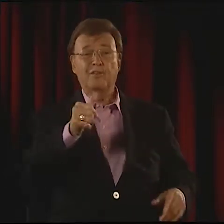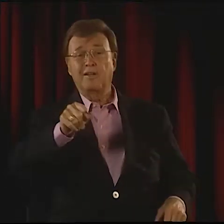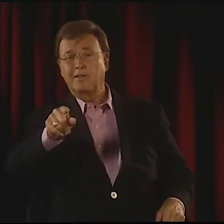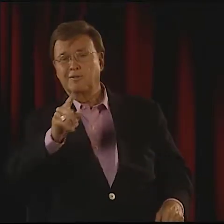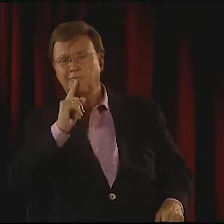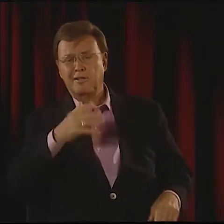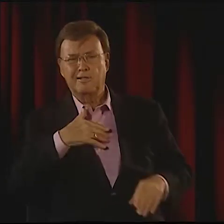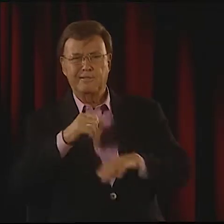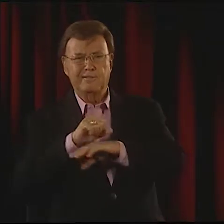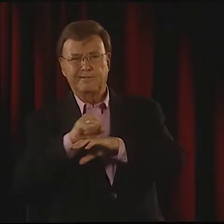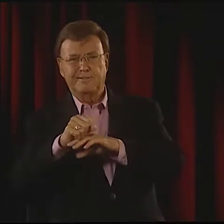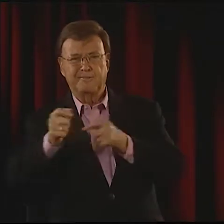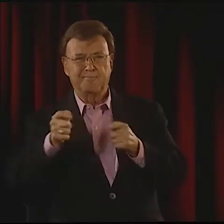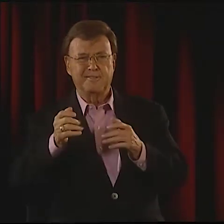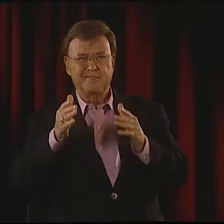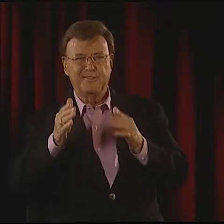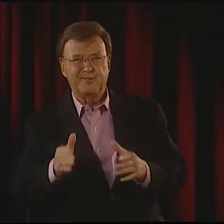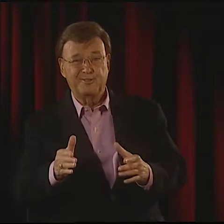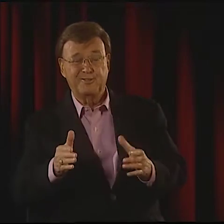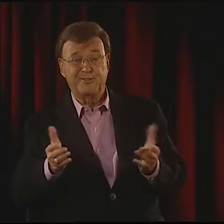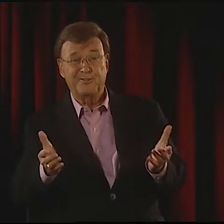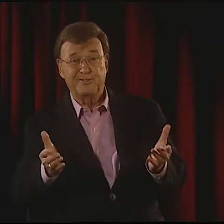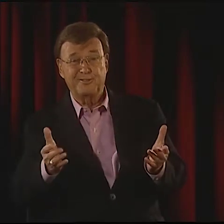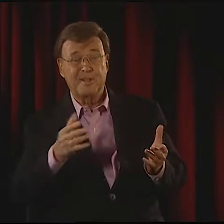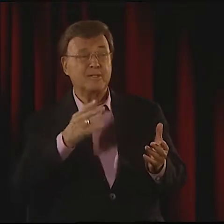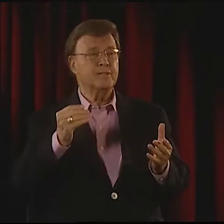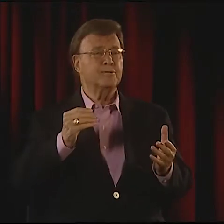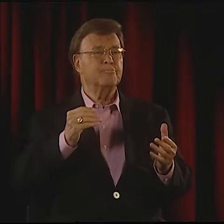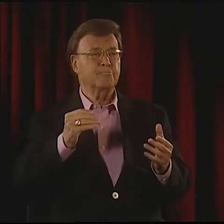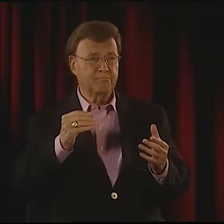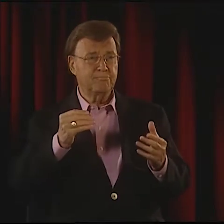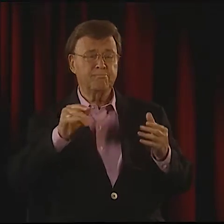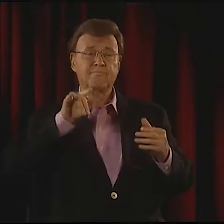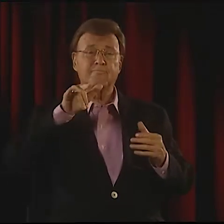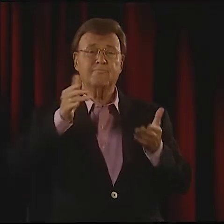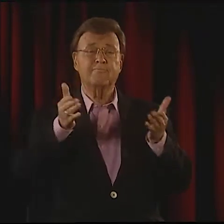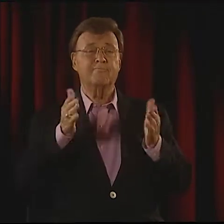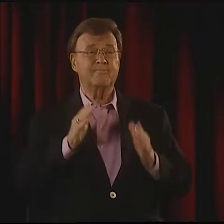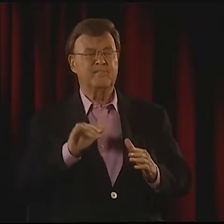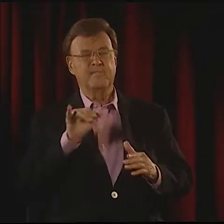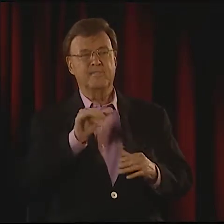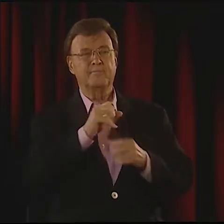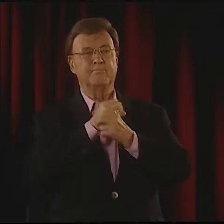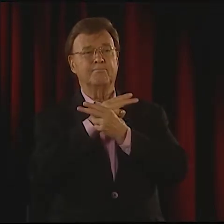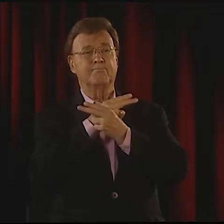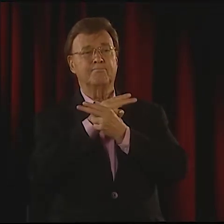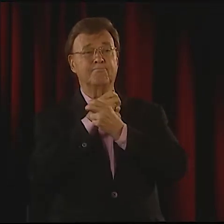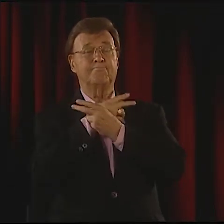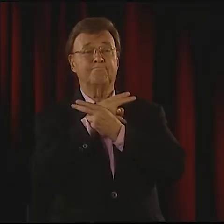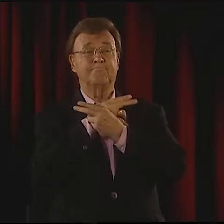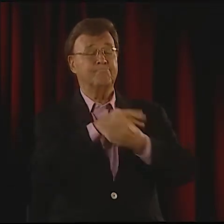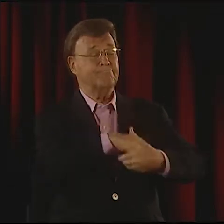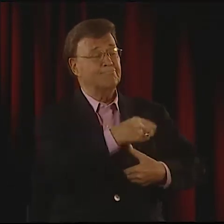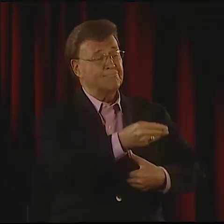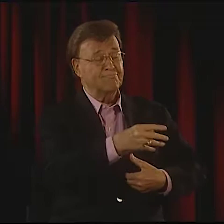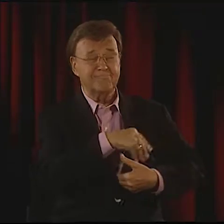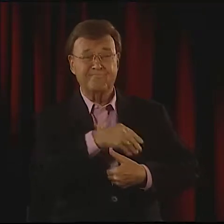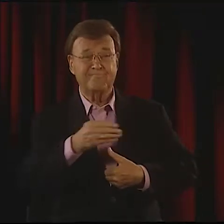AND THE PILOT IS LIKE A STAGE DIRECTOR. THE FLIGHT ATTENDANTS ARE THE USHERS.